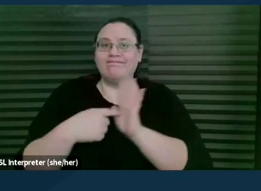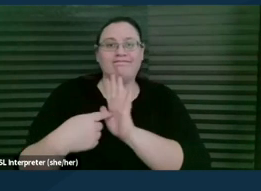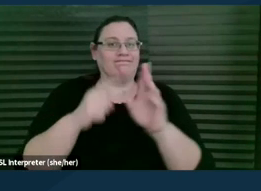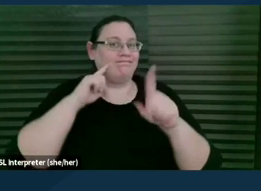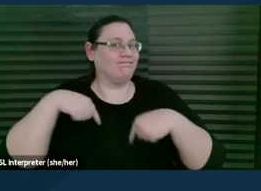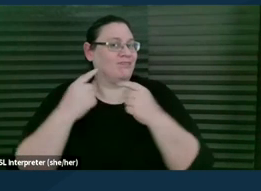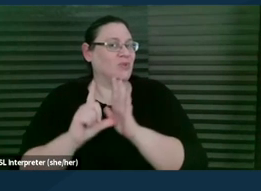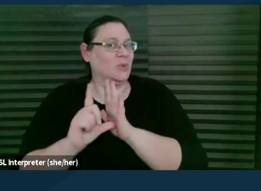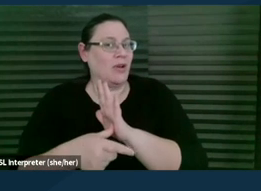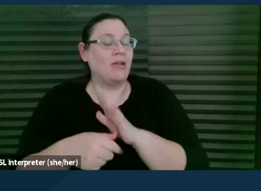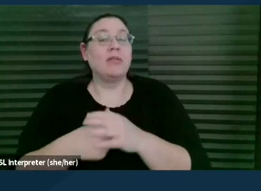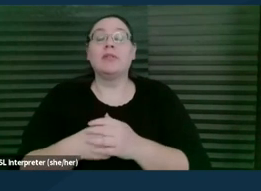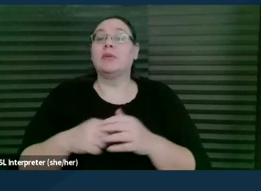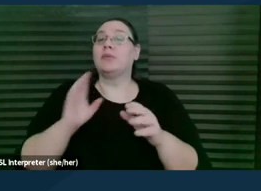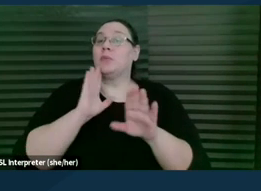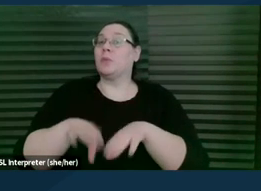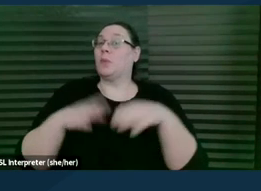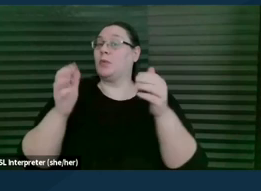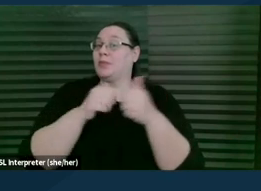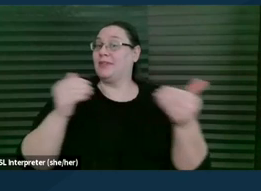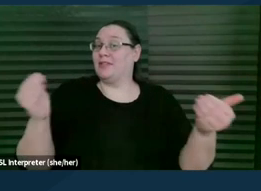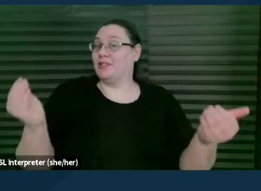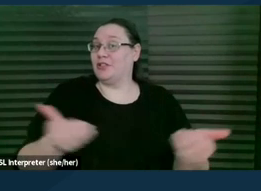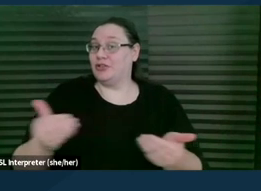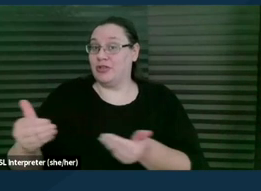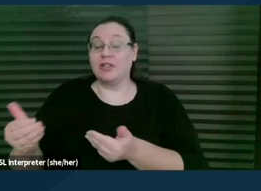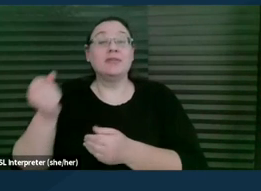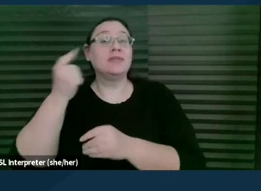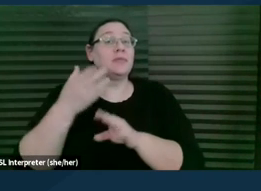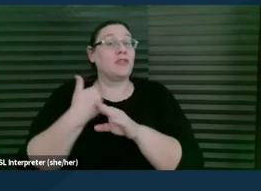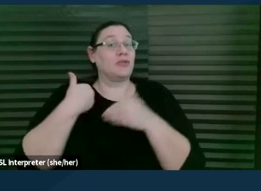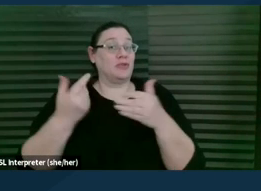We'll start off with some introductions before we do, just to make sure you're in the right place.